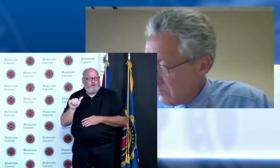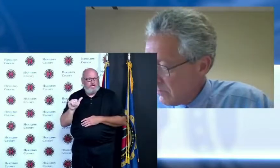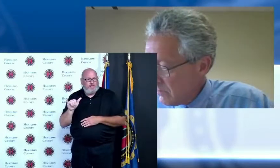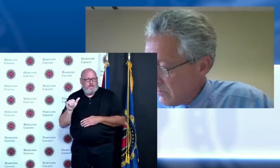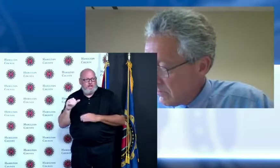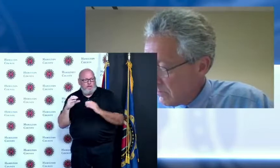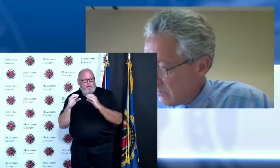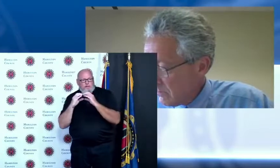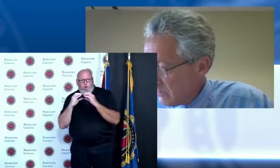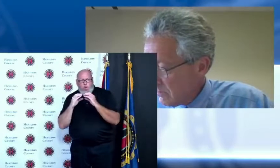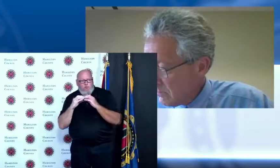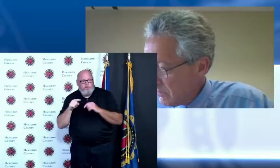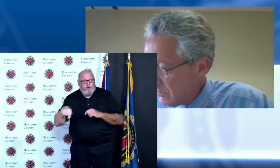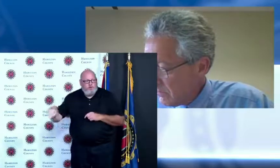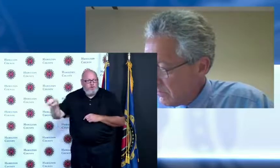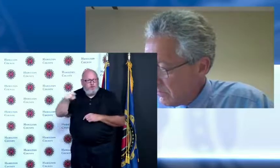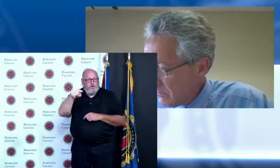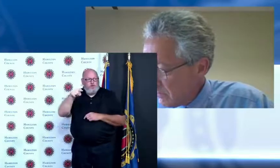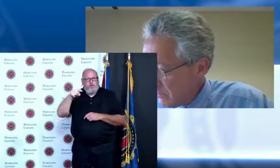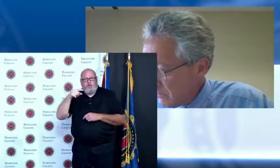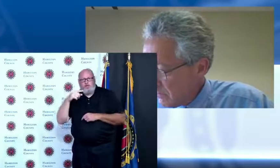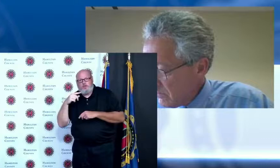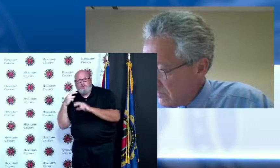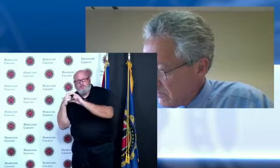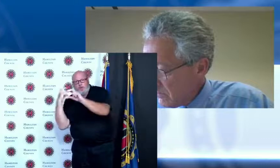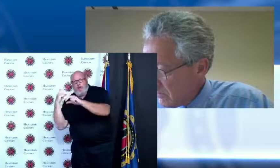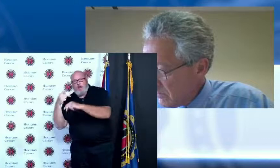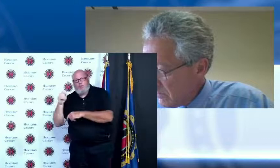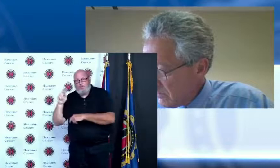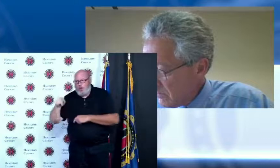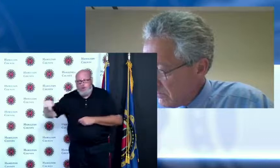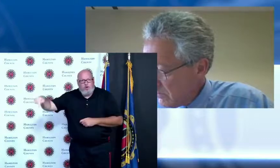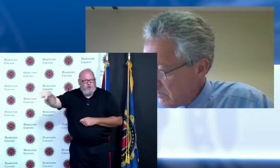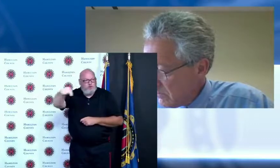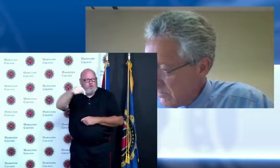buildings so whatever we need to do to encourage people to get vaccinated on for I'm all for it